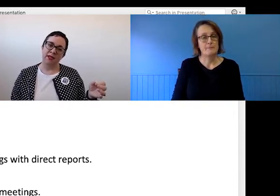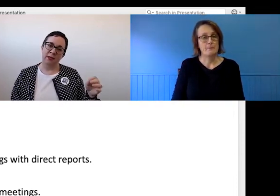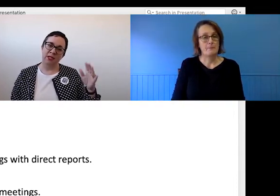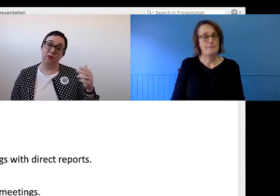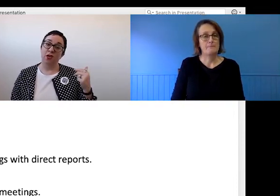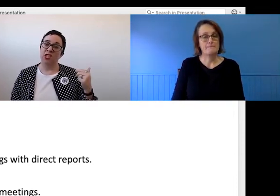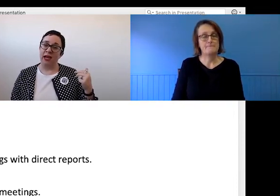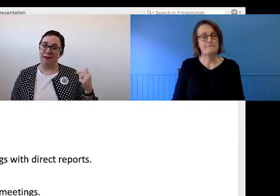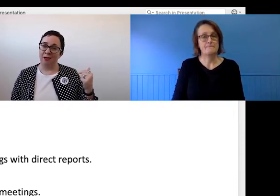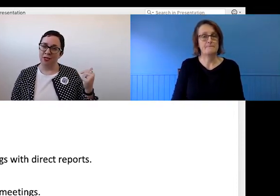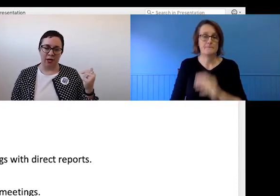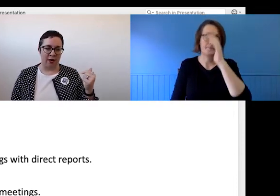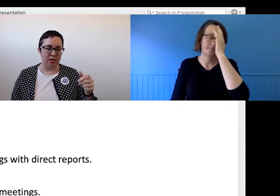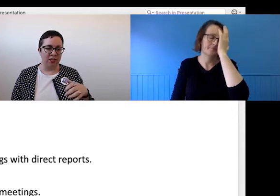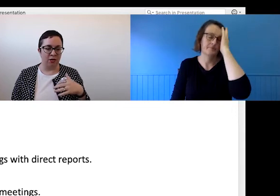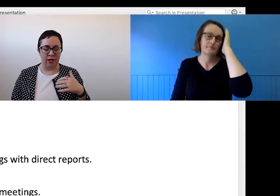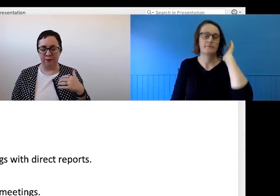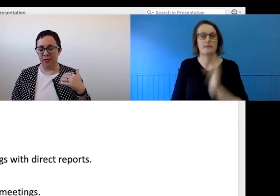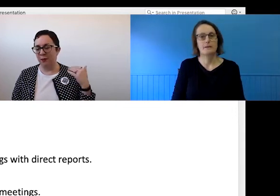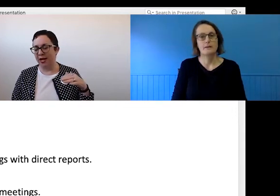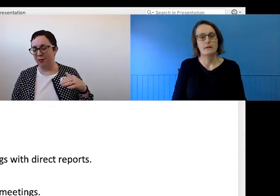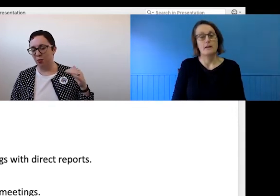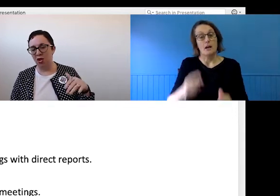Another tip is to focus on outcomes not hours. Not being able